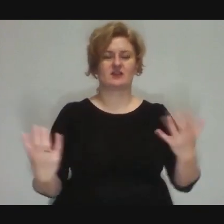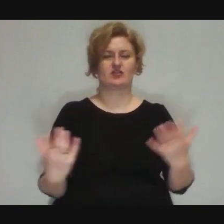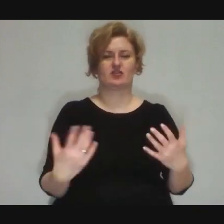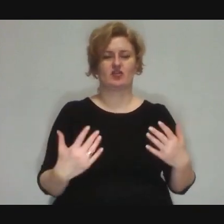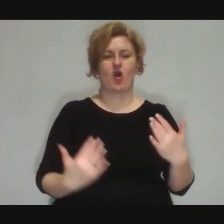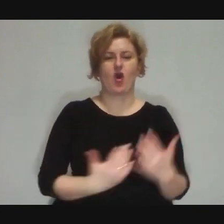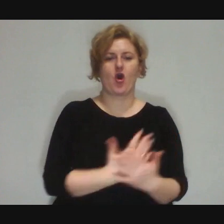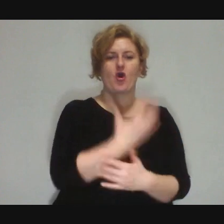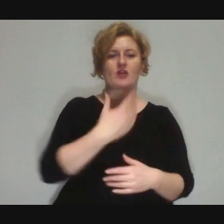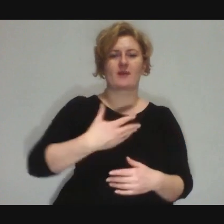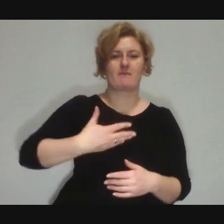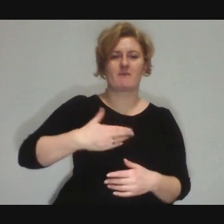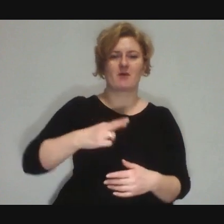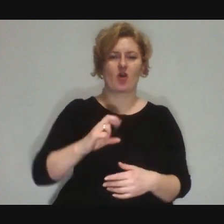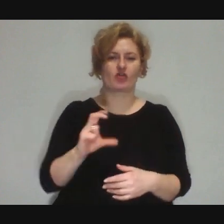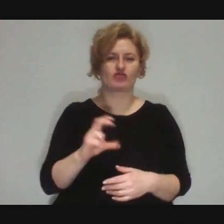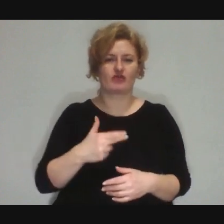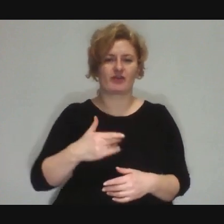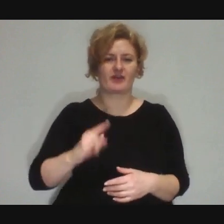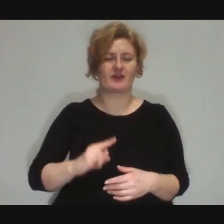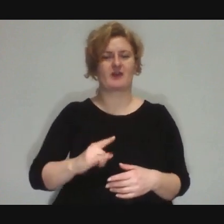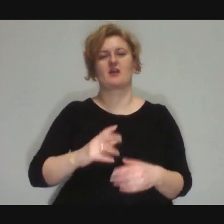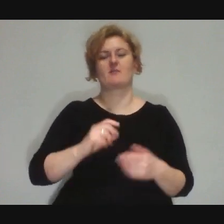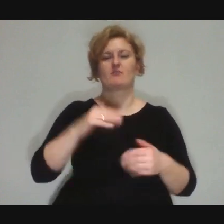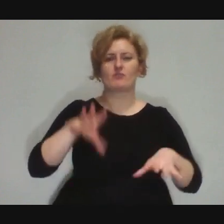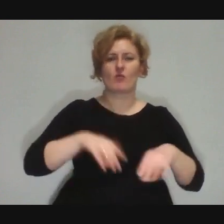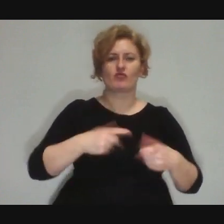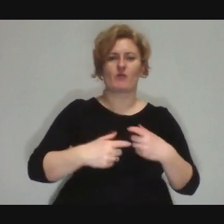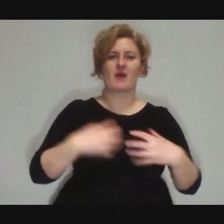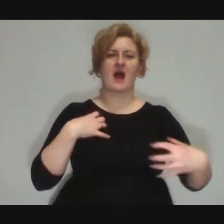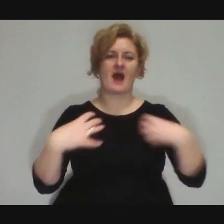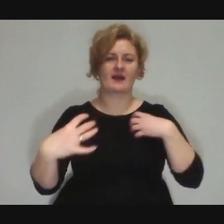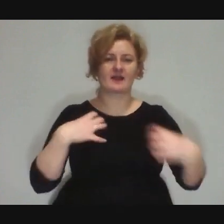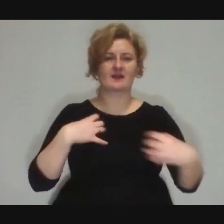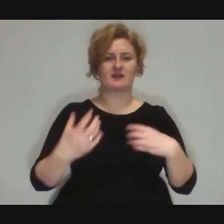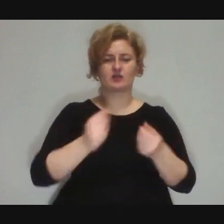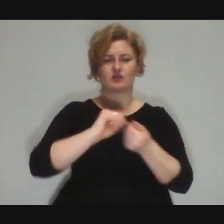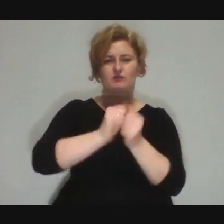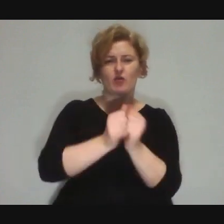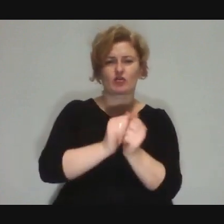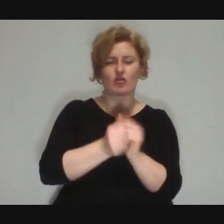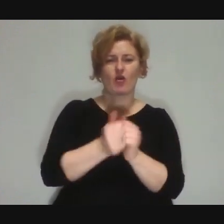So many different things! You can do it for sports, for maths.